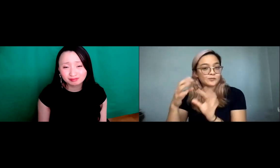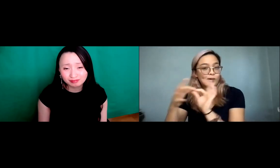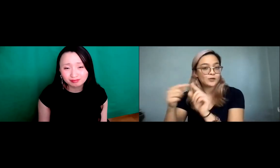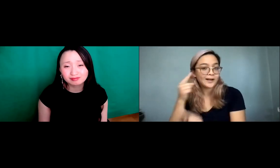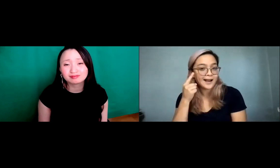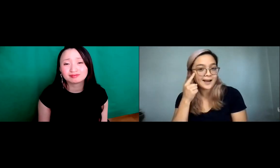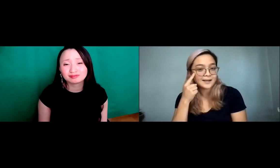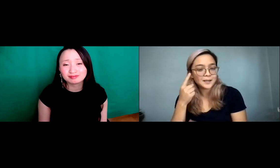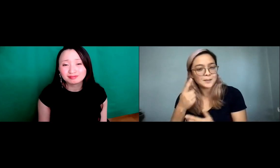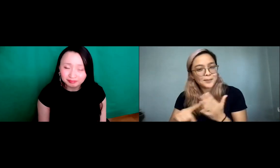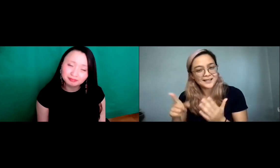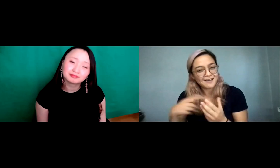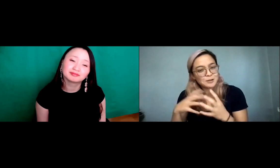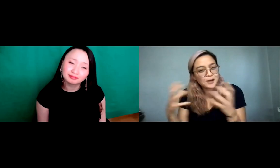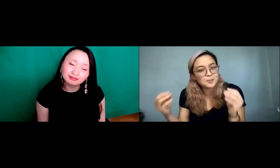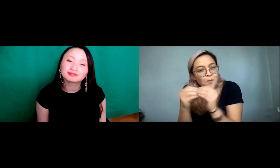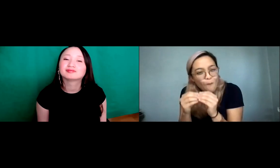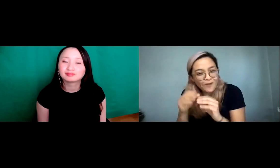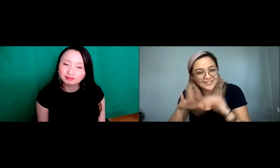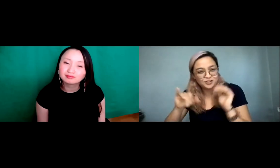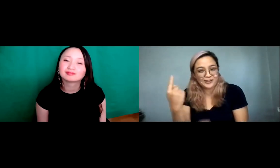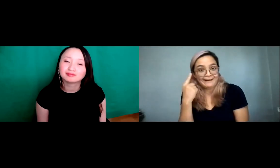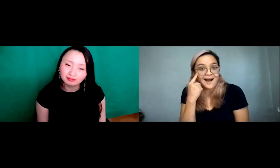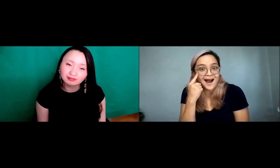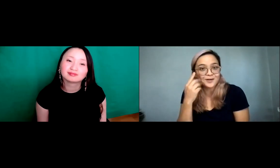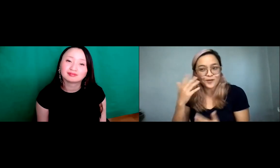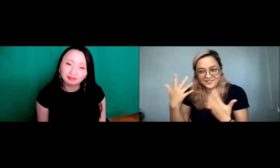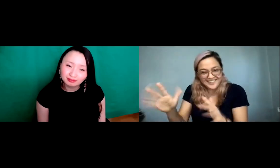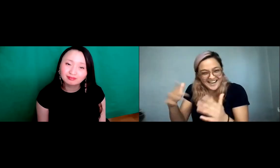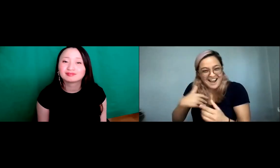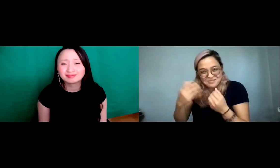impact on you. And just the fact that it's right buyer I